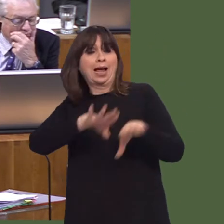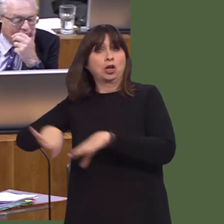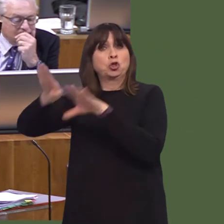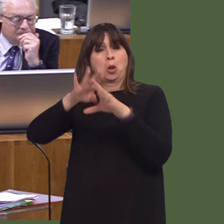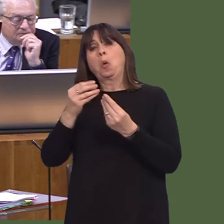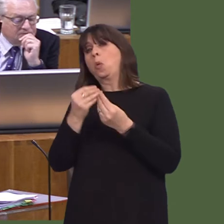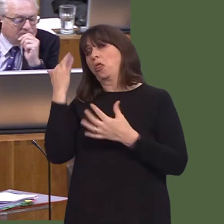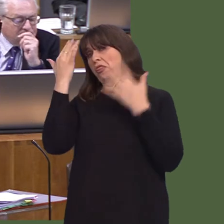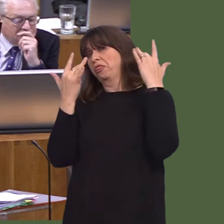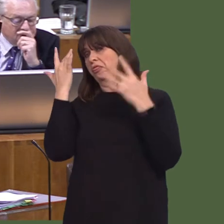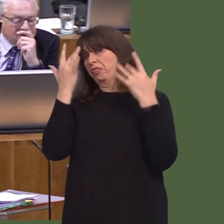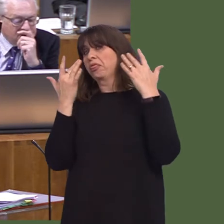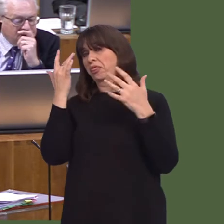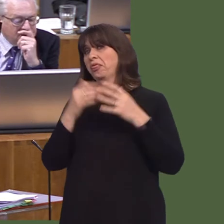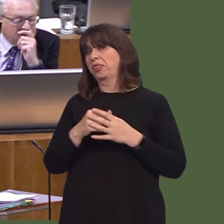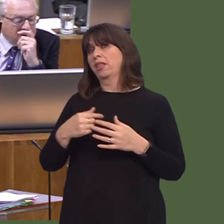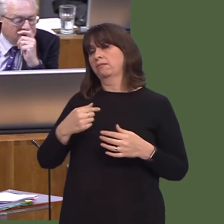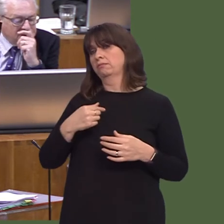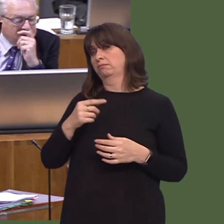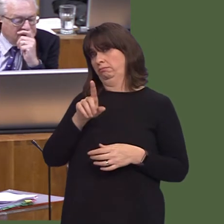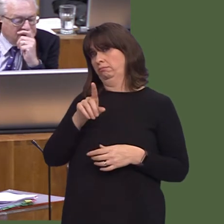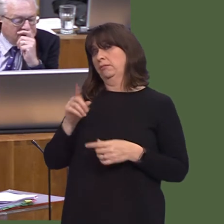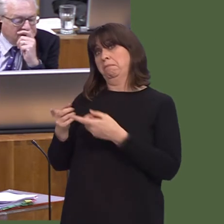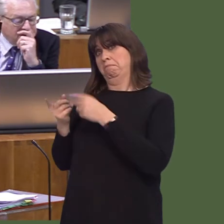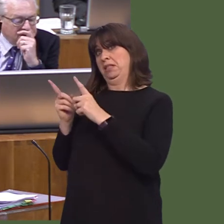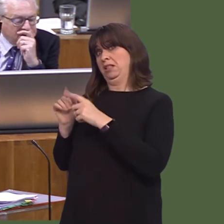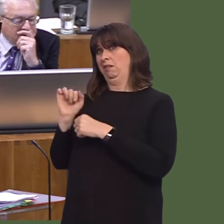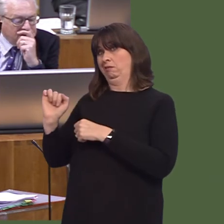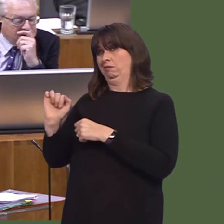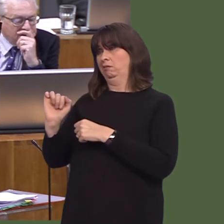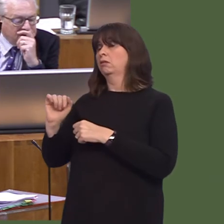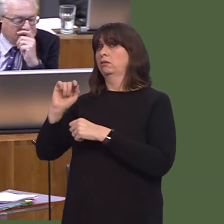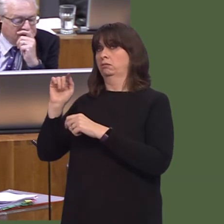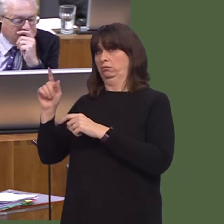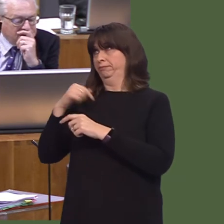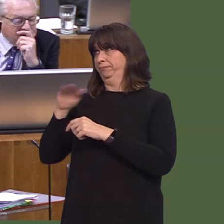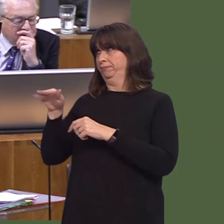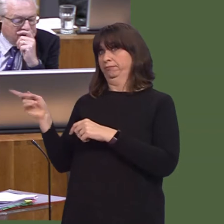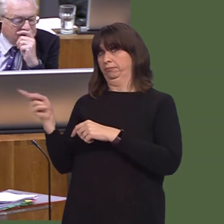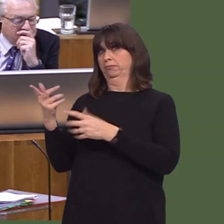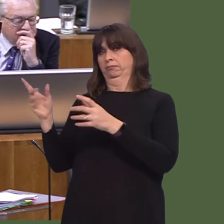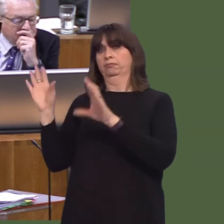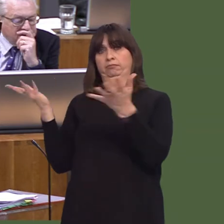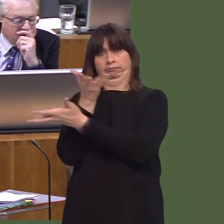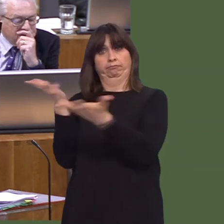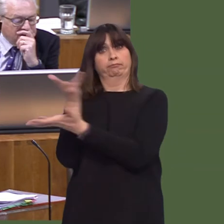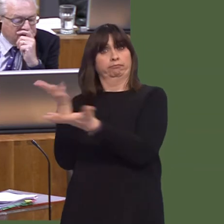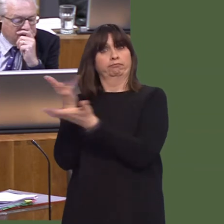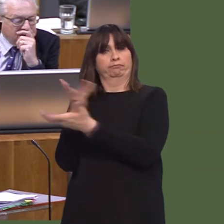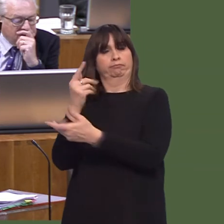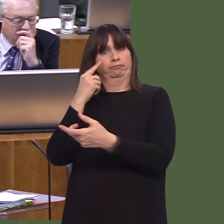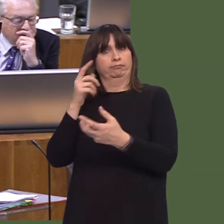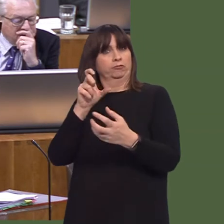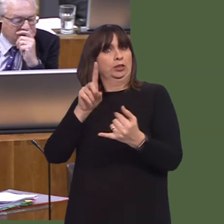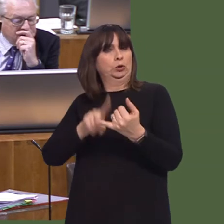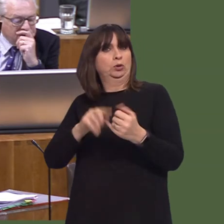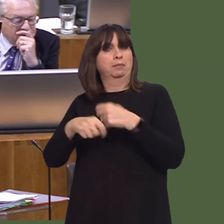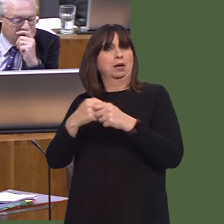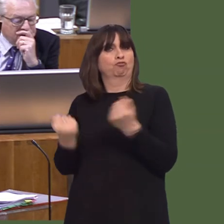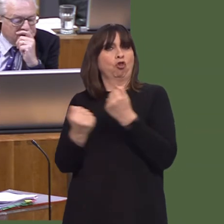Carwyn Jones AM: Very good work has been done in Merthyr in terms ofóshe mentions, of course,